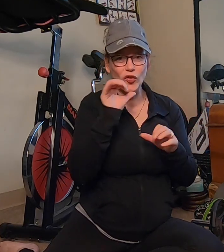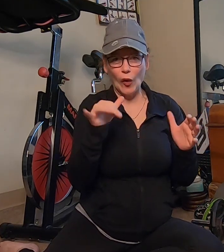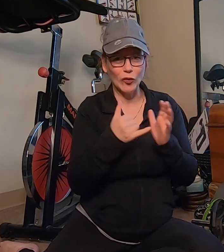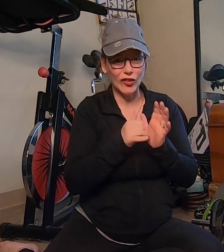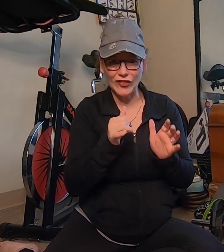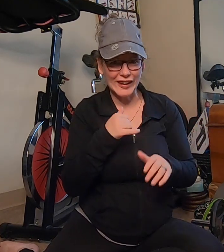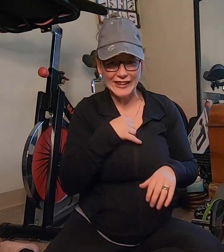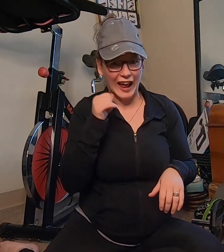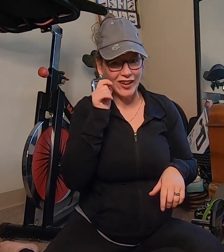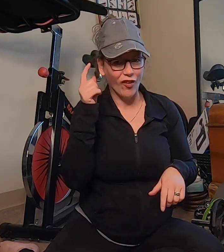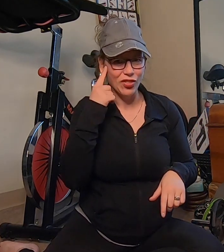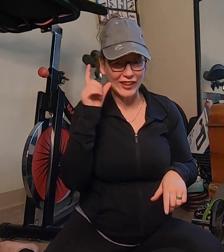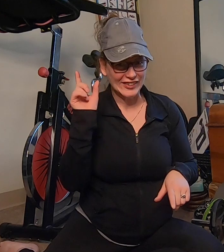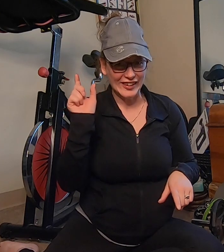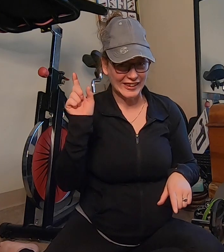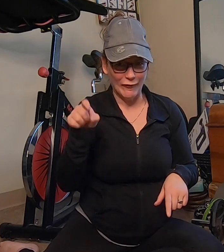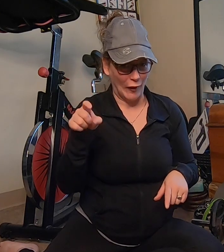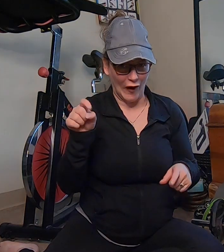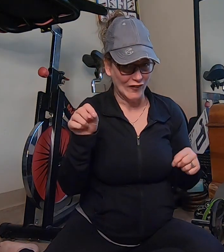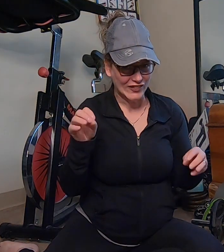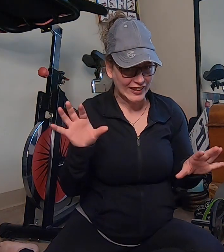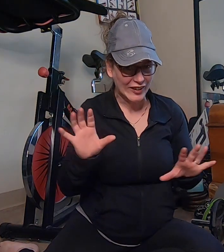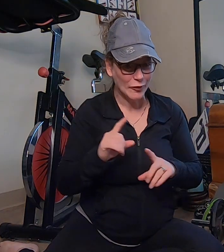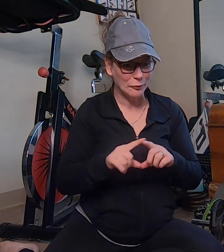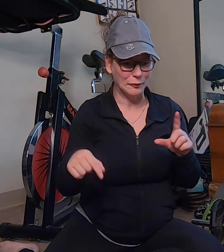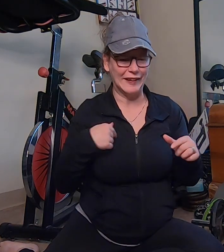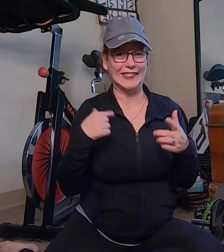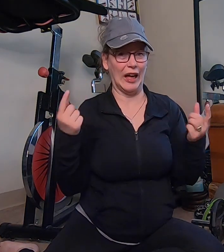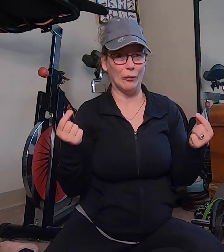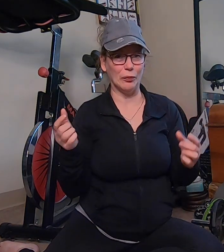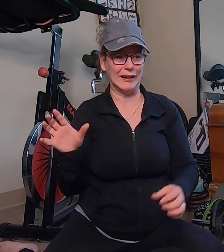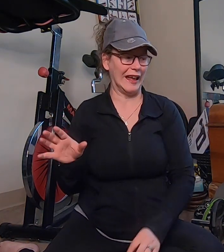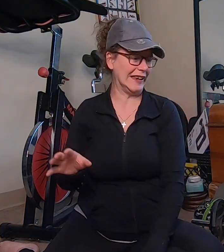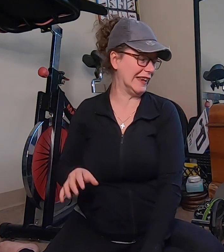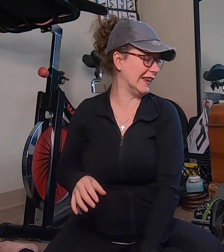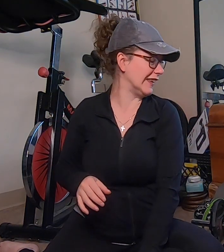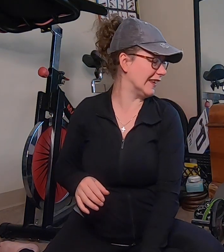don't do this I don't think it's supposed to but that's what I did